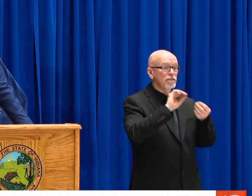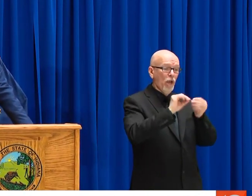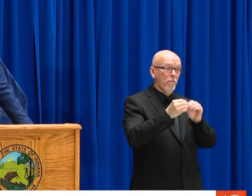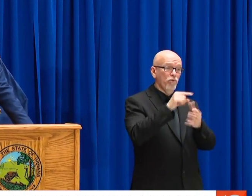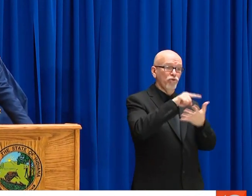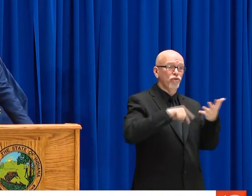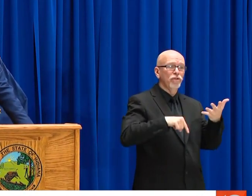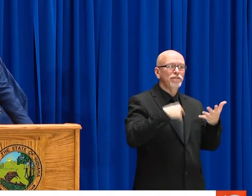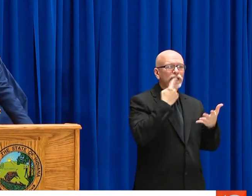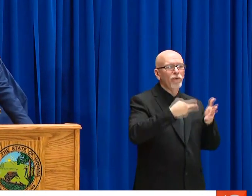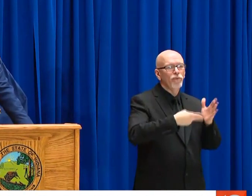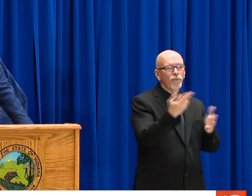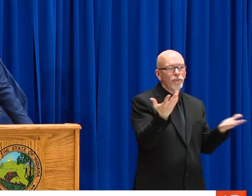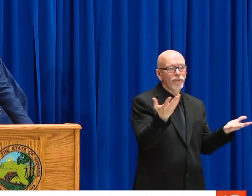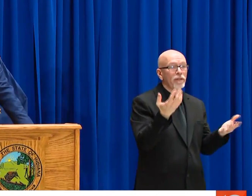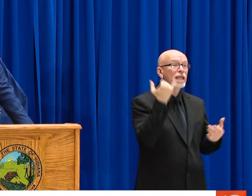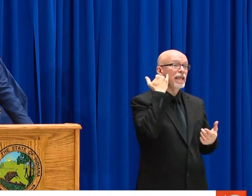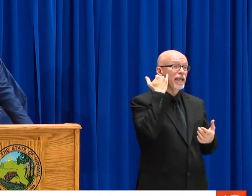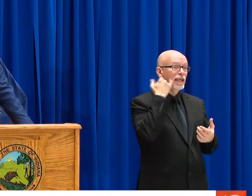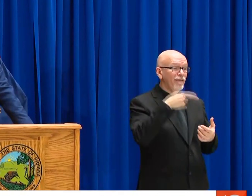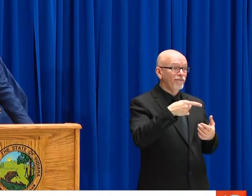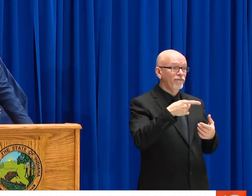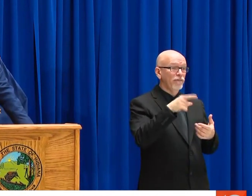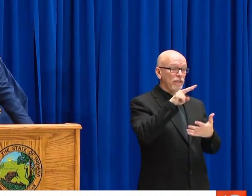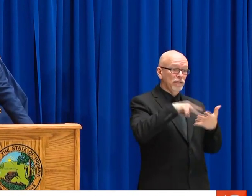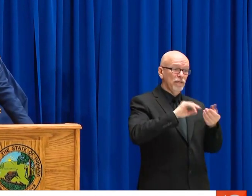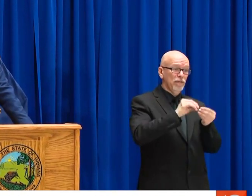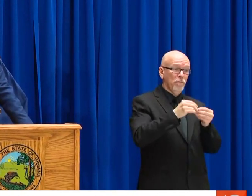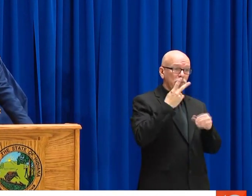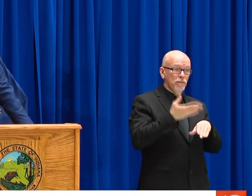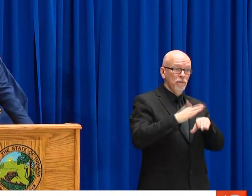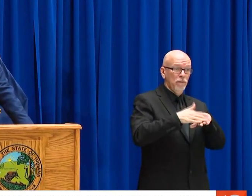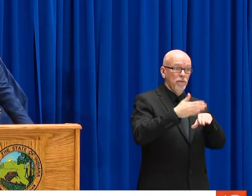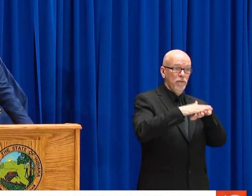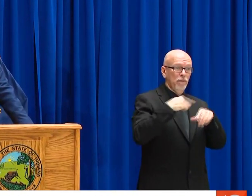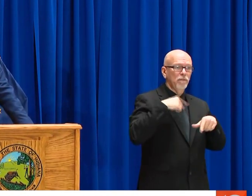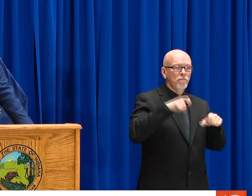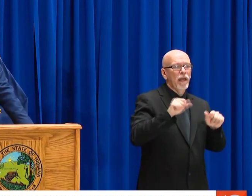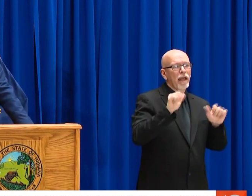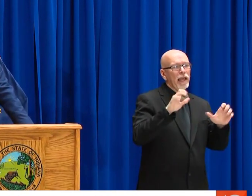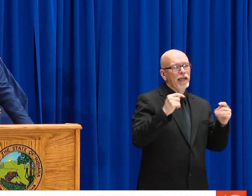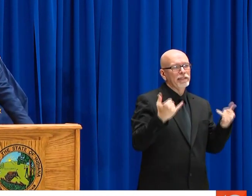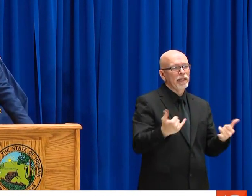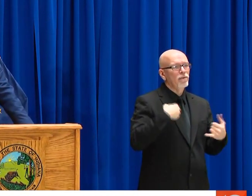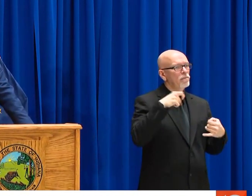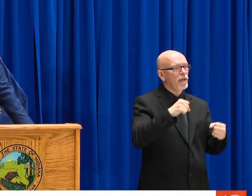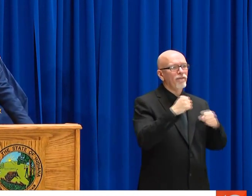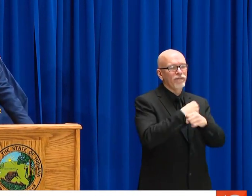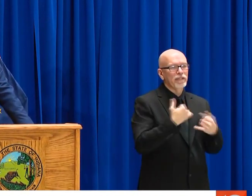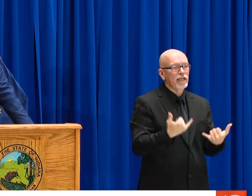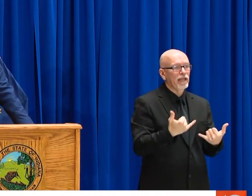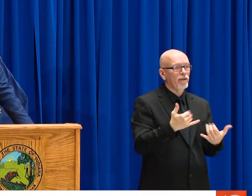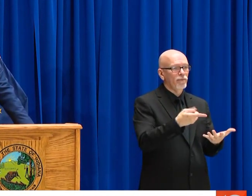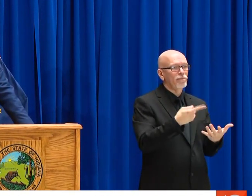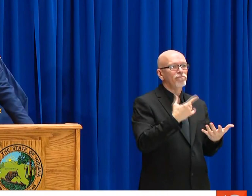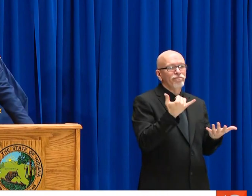I DIDN'T TAKE STATISTICS IN COLLEGE. STATISTICS TOOK ME. BUT I WILL TELL YOU THIS, THE NUMBERS DON'T LIE. AND IF THEY DON'T PUT A LITTLE